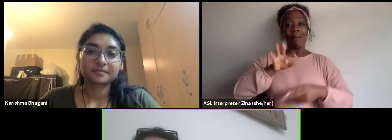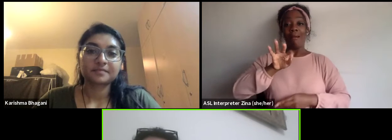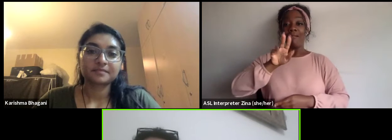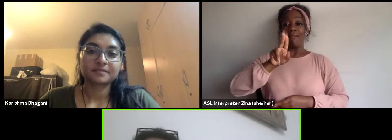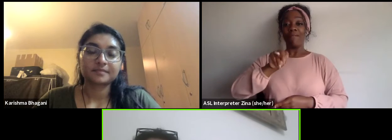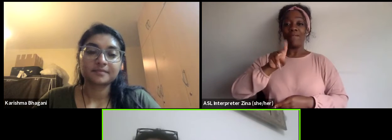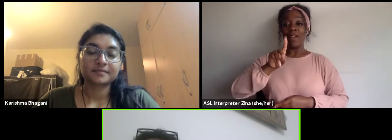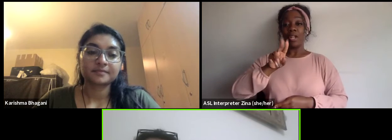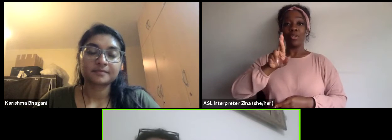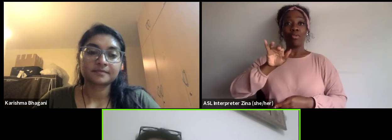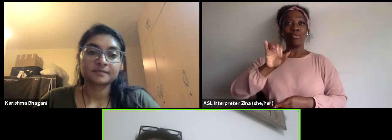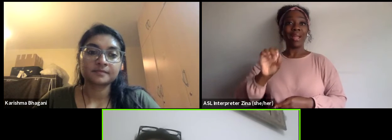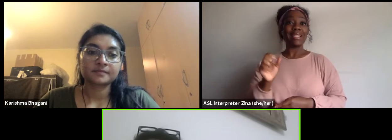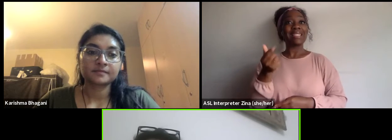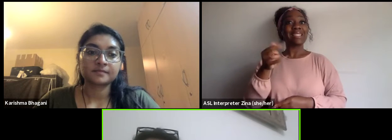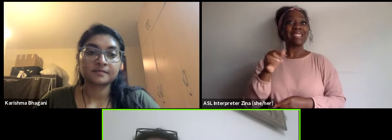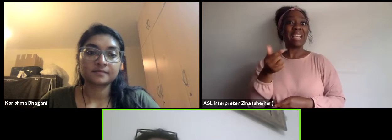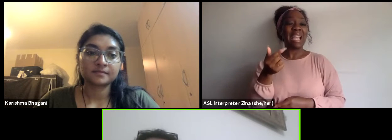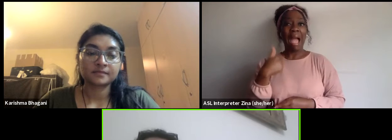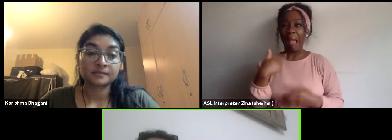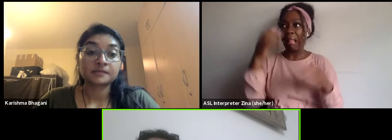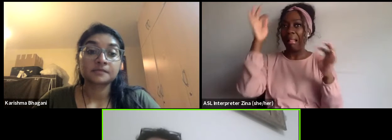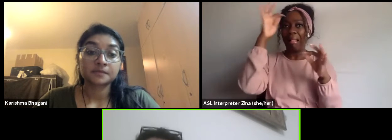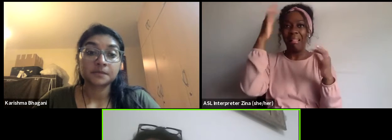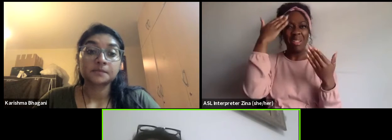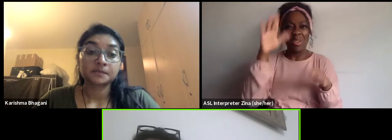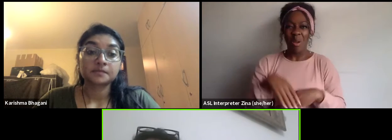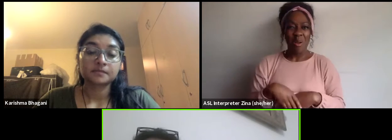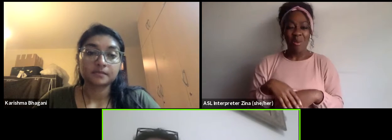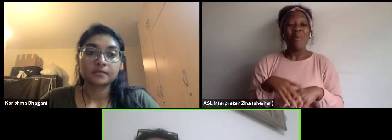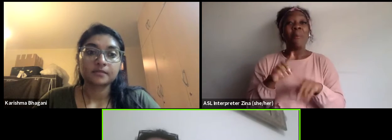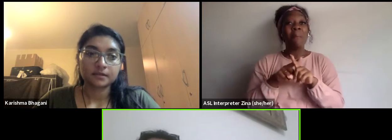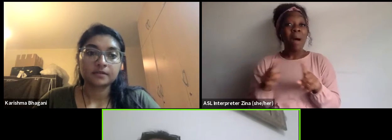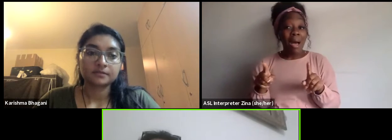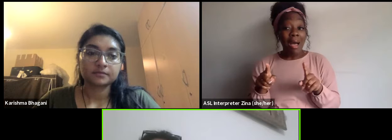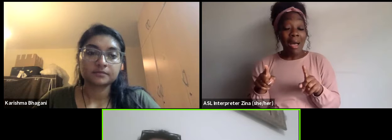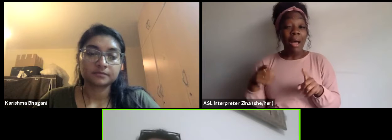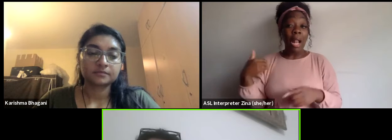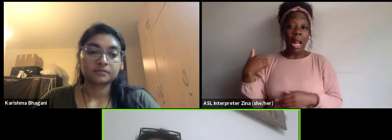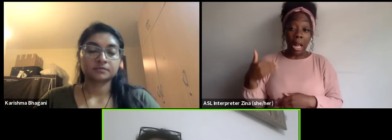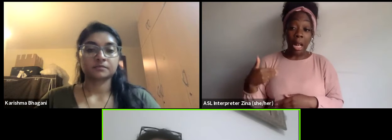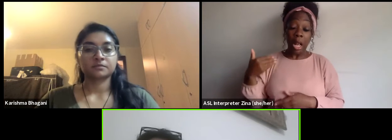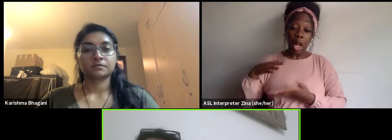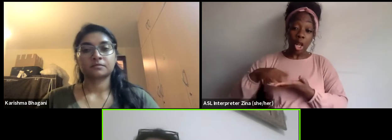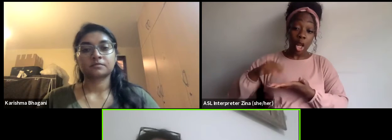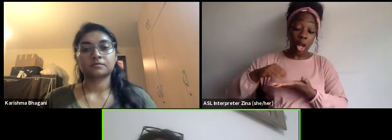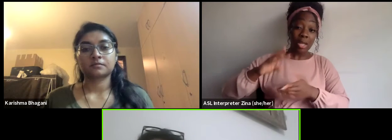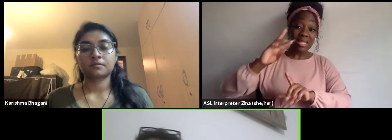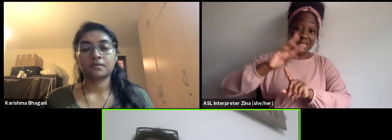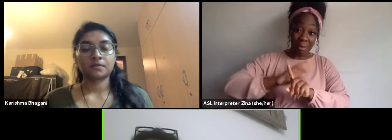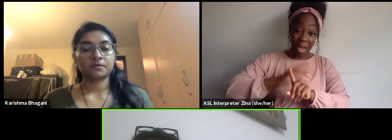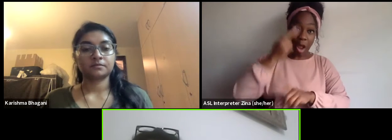I realized that it's a hard profession but is something you could learn and there are lots of where you can write strategies.